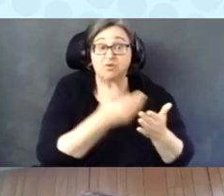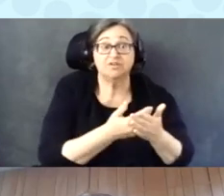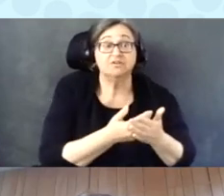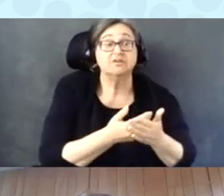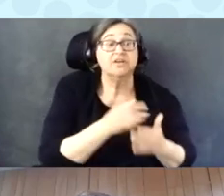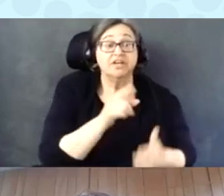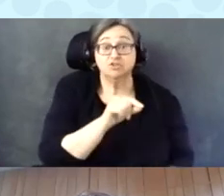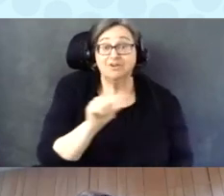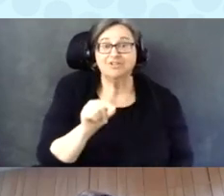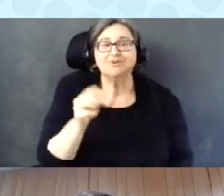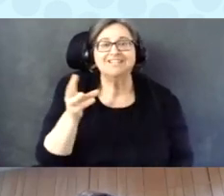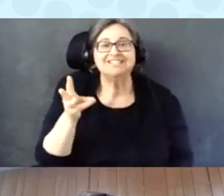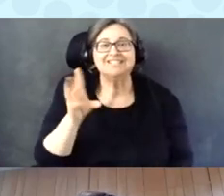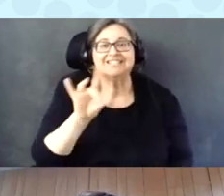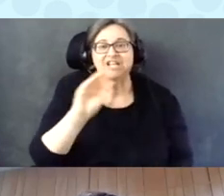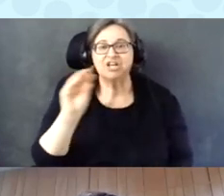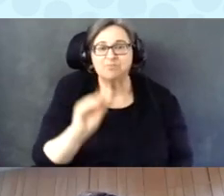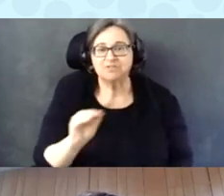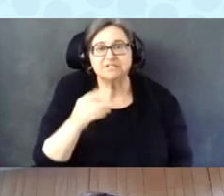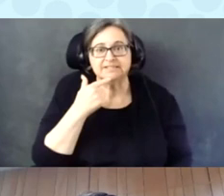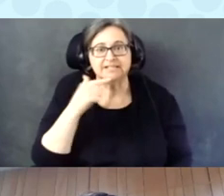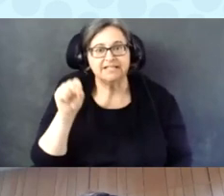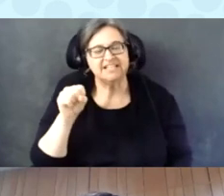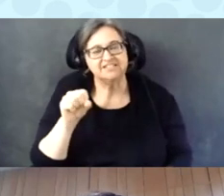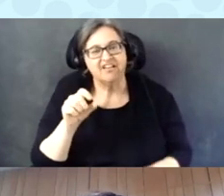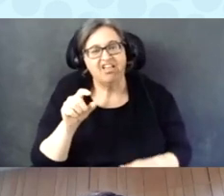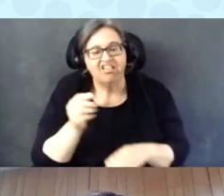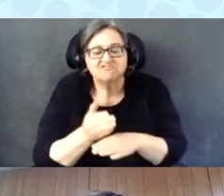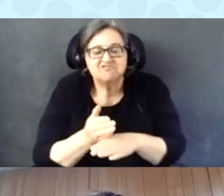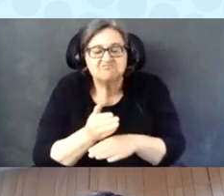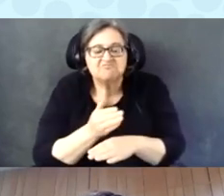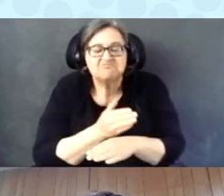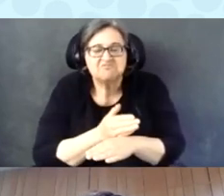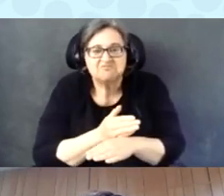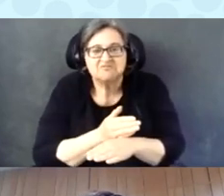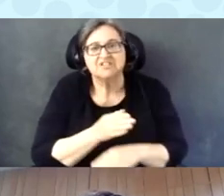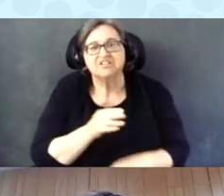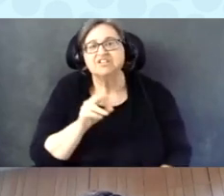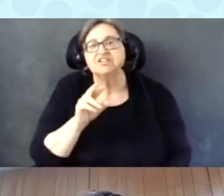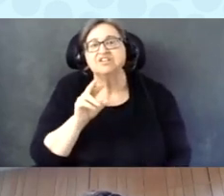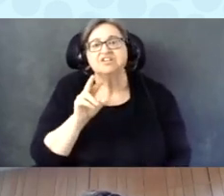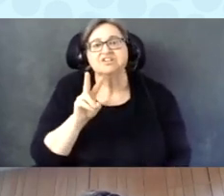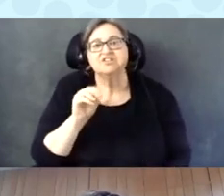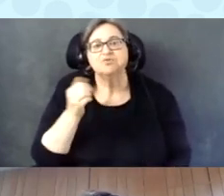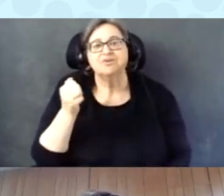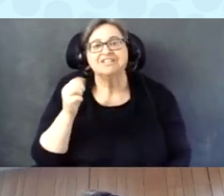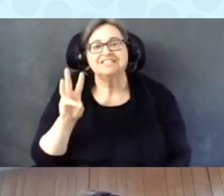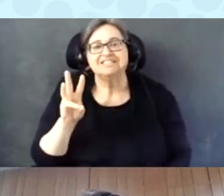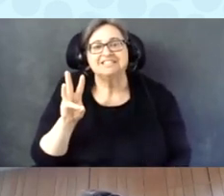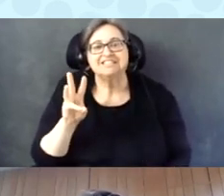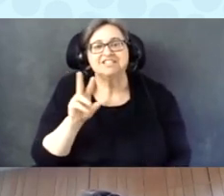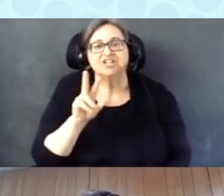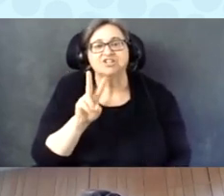This is only a slight improvement from the 66% reported in 2016 and 2018 surveys.